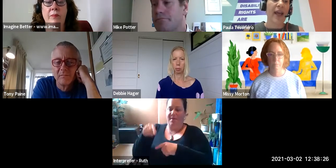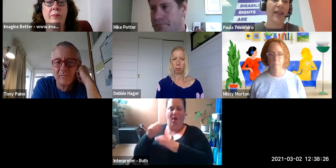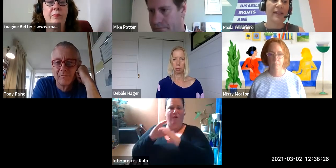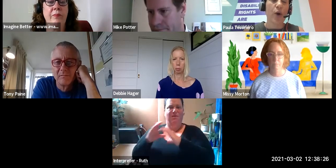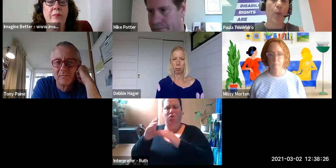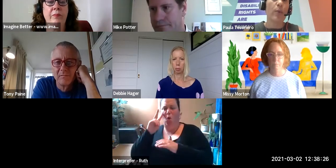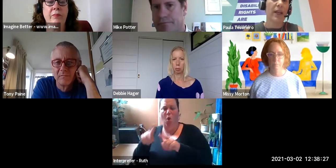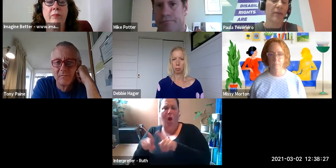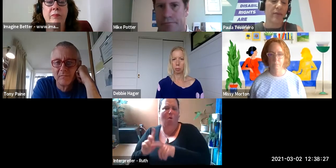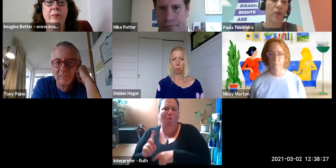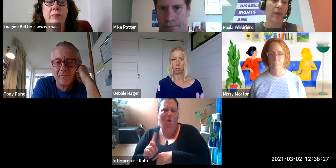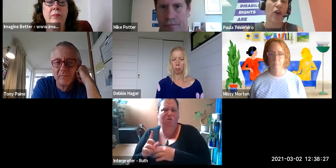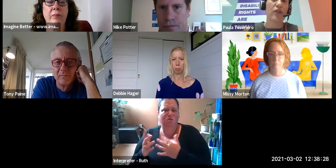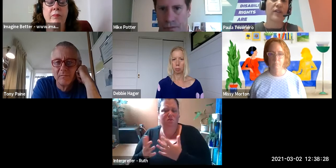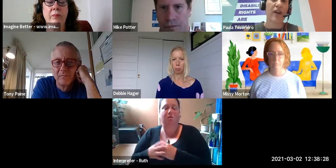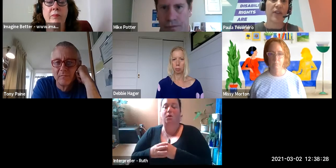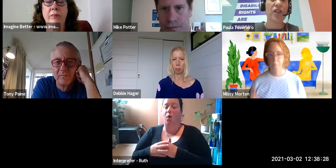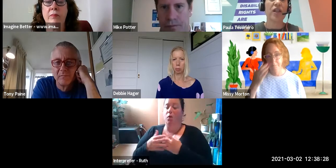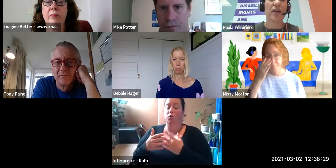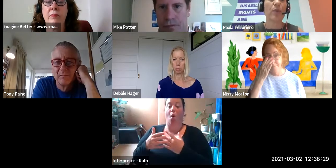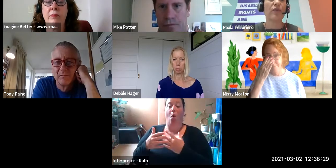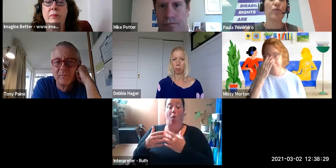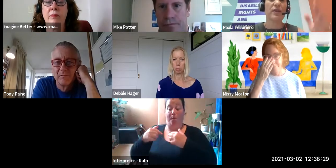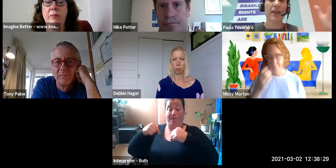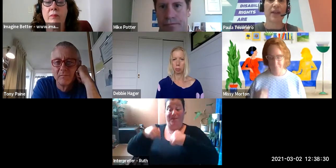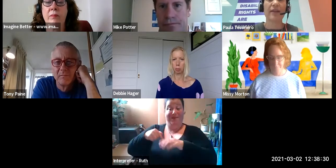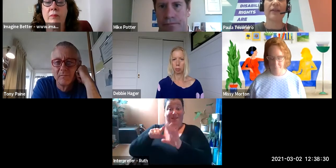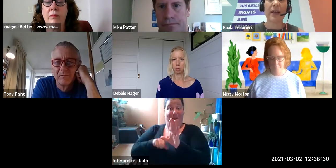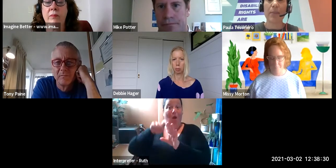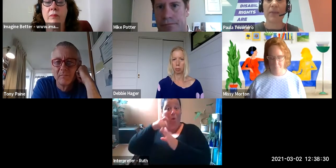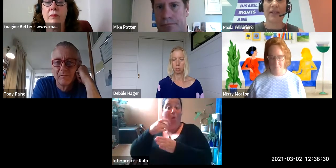So we'll be doing the co-design this year with a view to then implementing that over